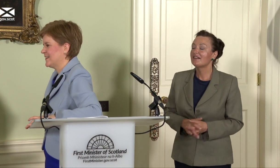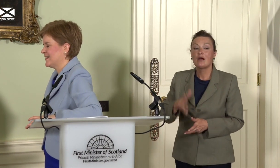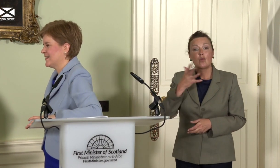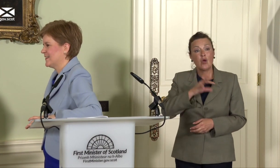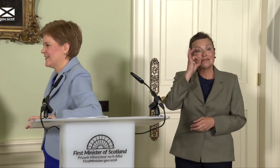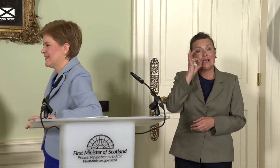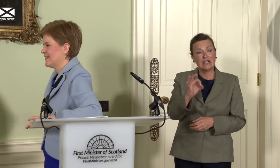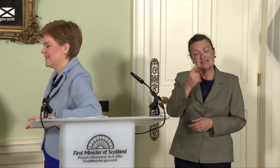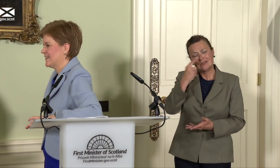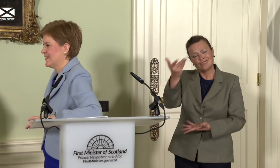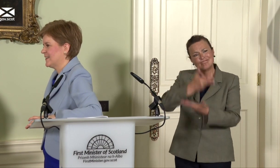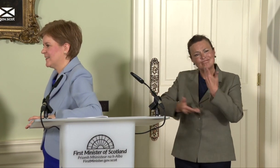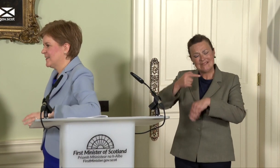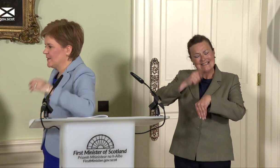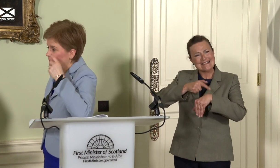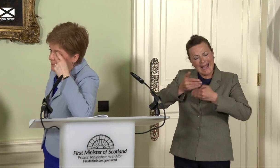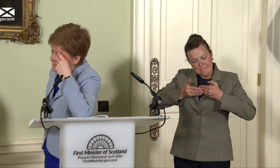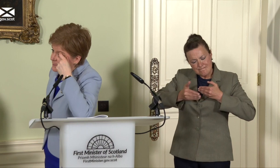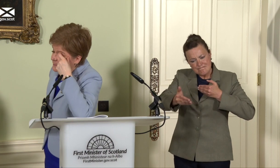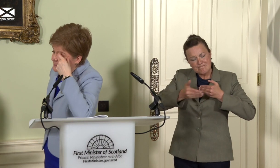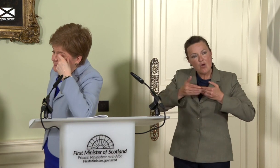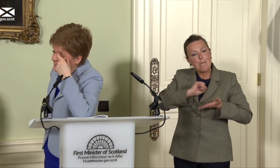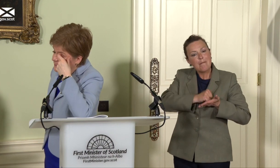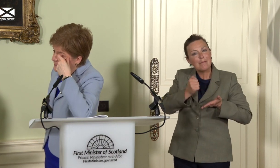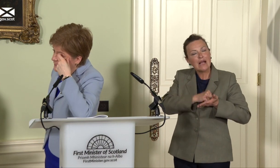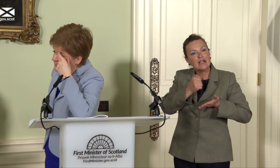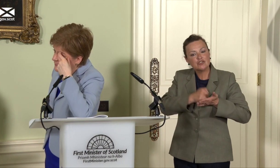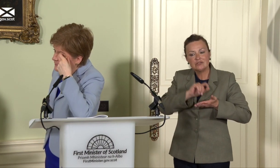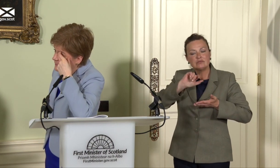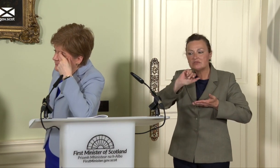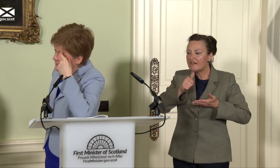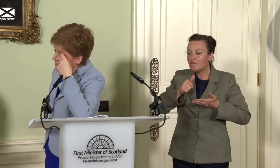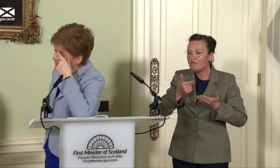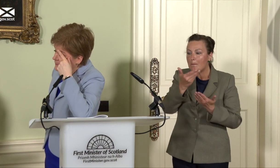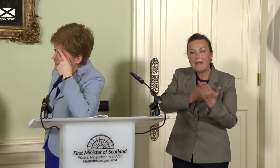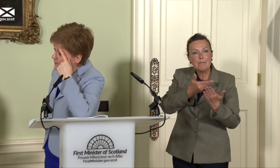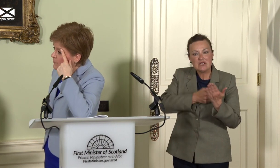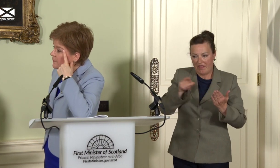outline for us the timeline of the publication of the subsequent papers that you have. I also